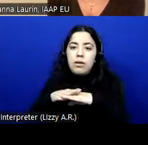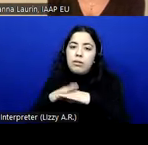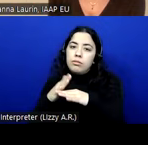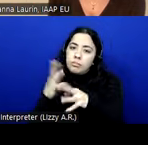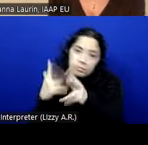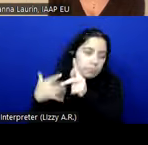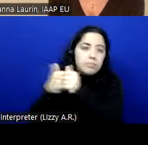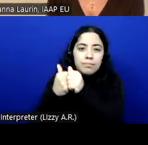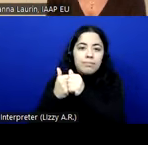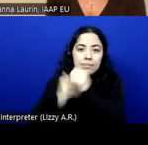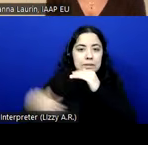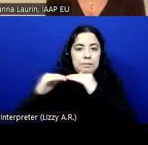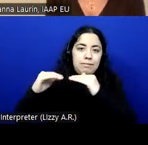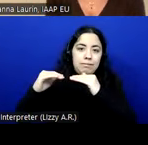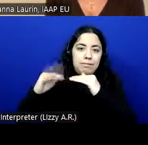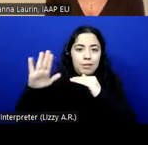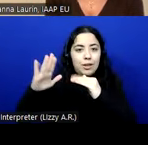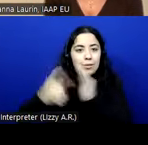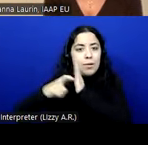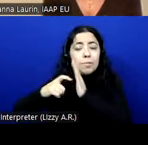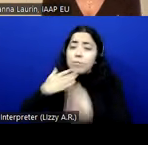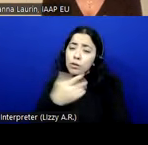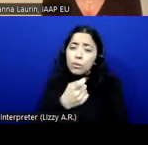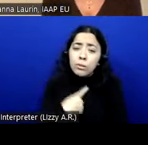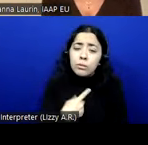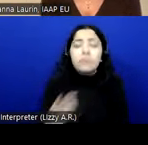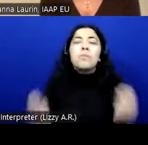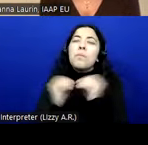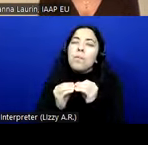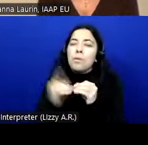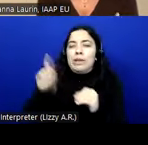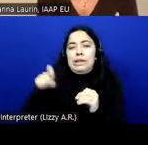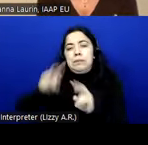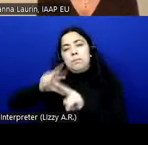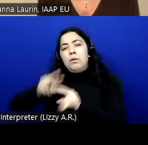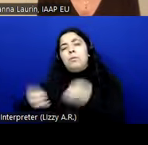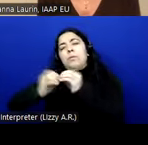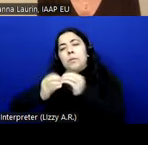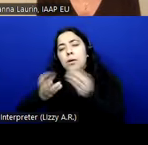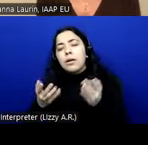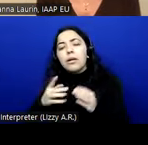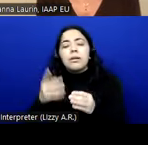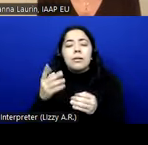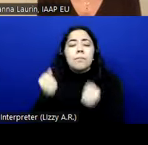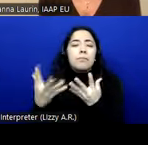up to speed. But it's a good question. More is needed. We also saw in the review, there's